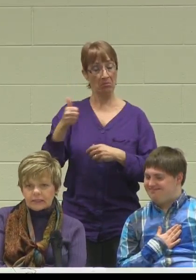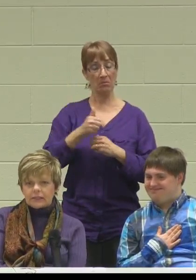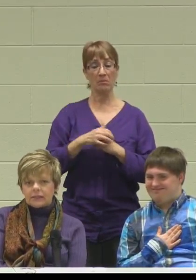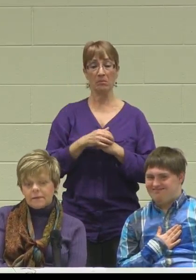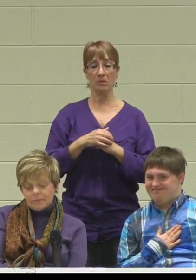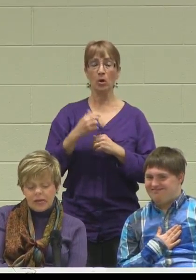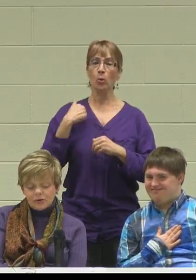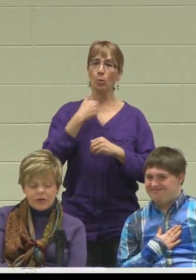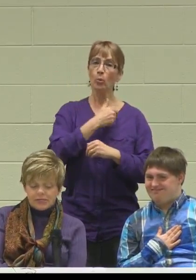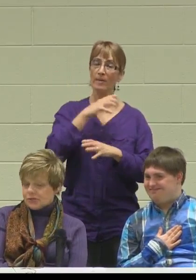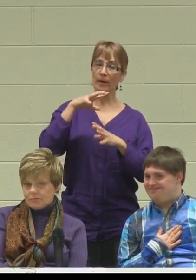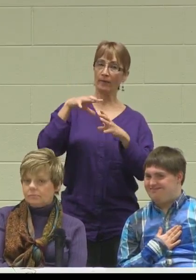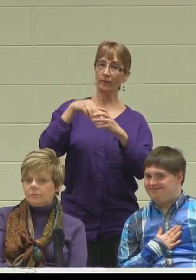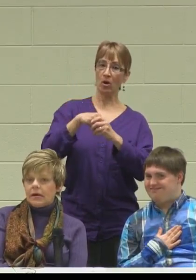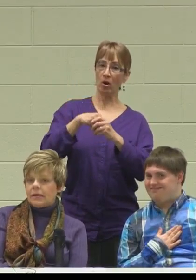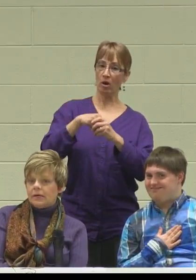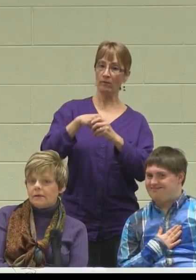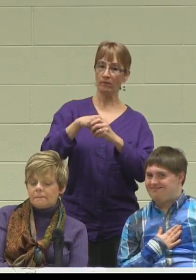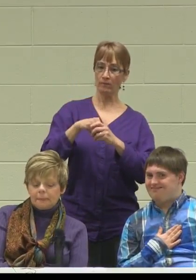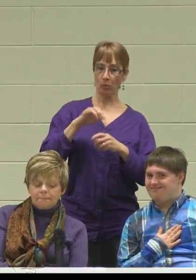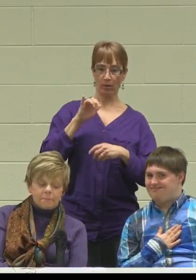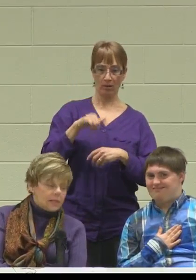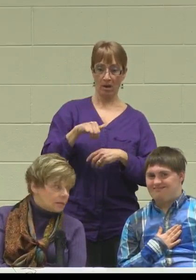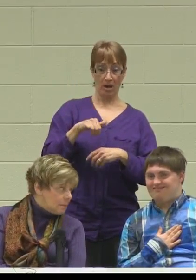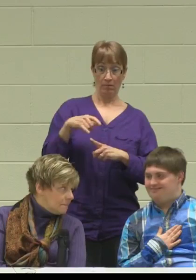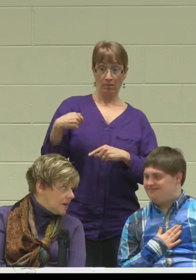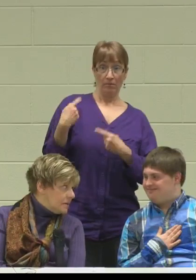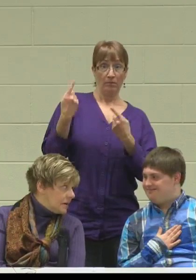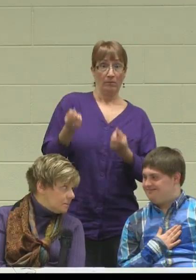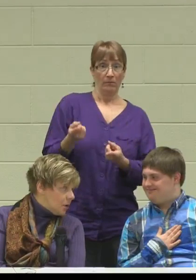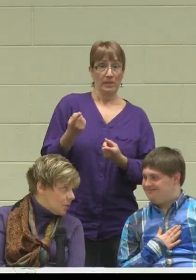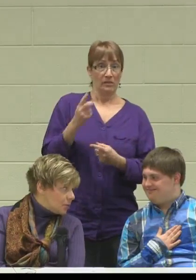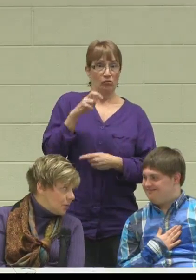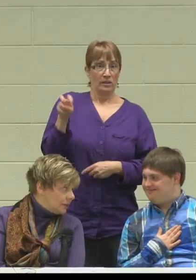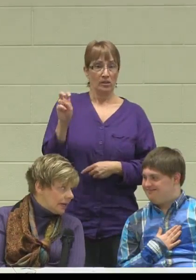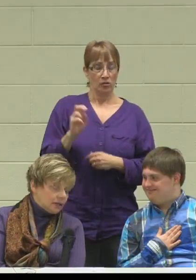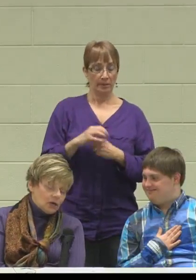since transition. Me and Nick both went and looked